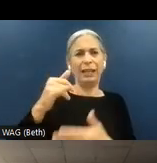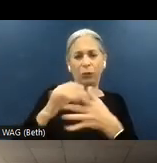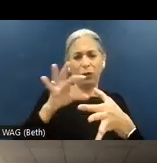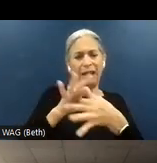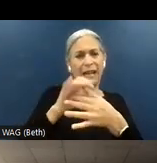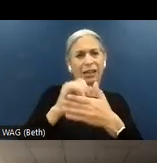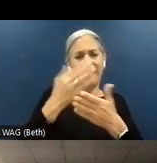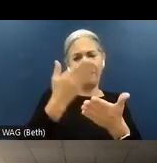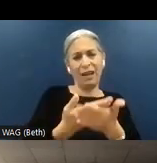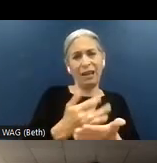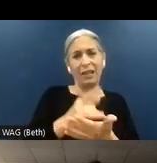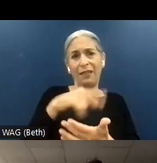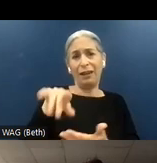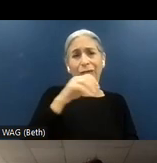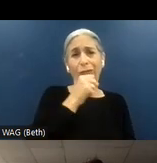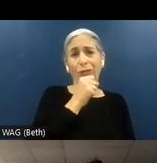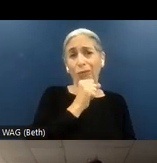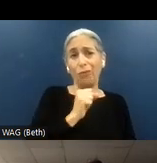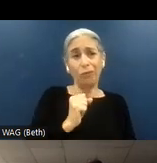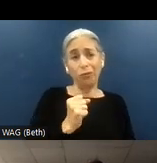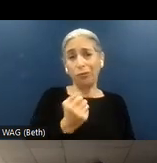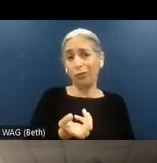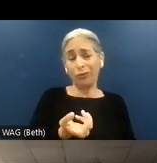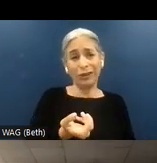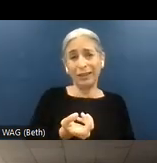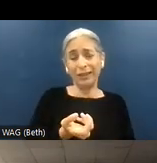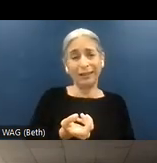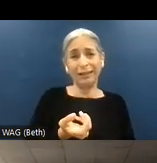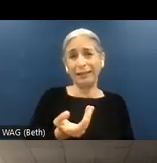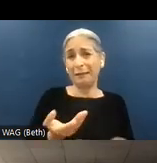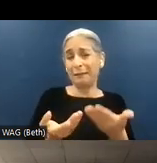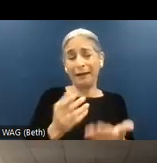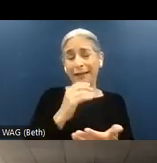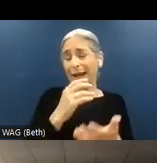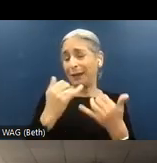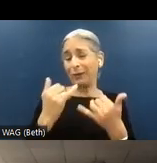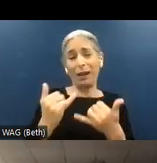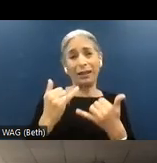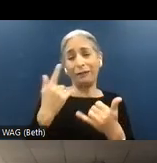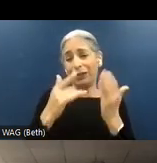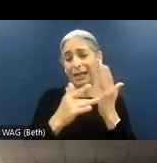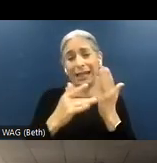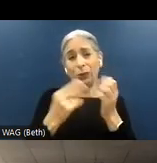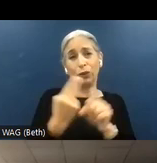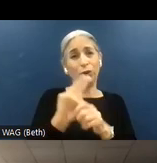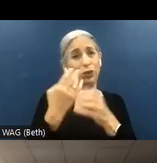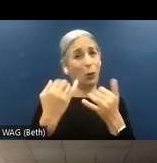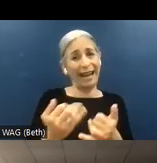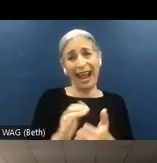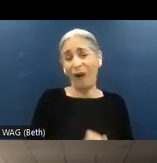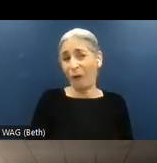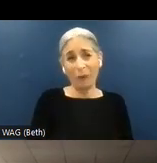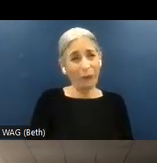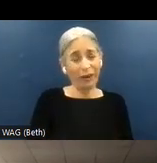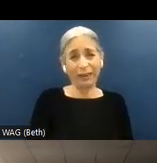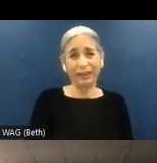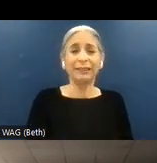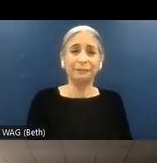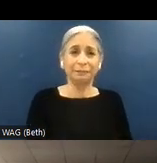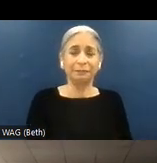they are quite old. They might not be very relevant for the technology that we use. So